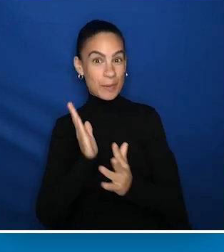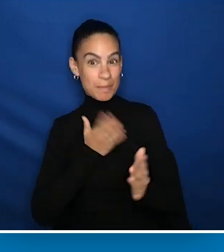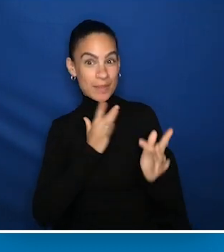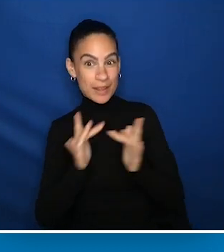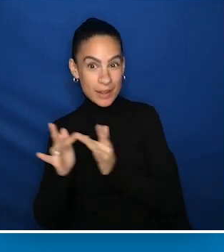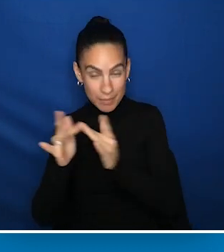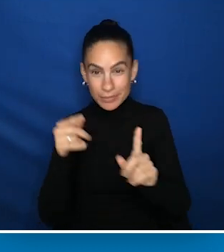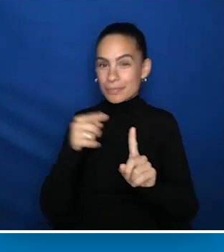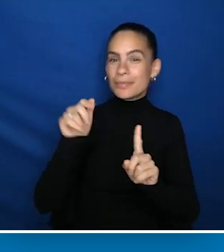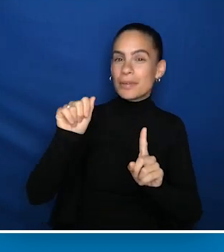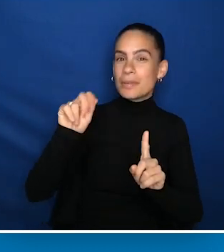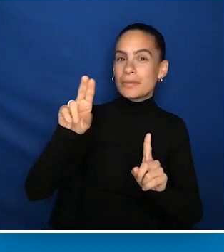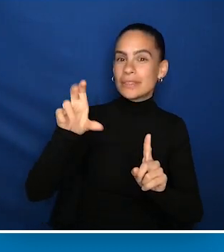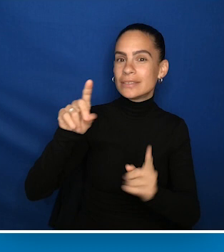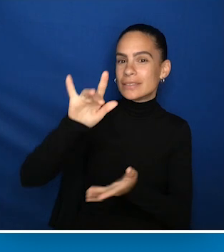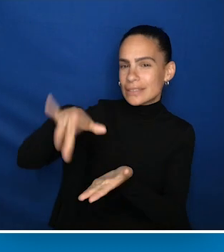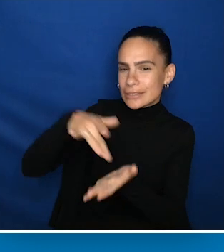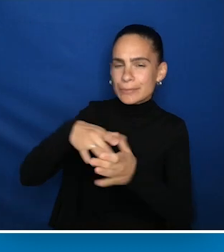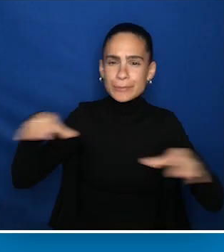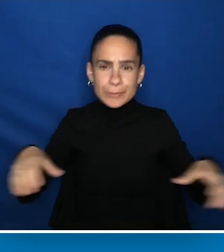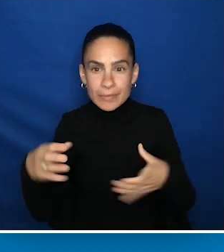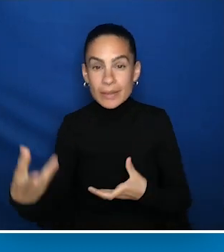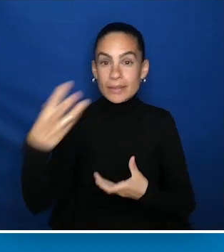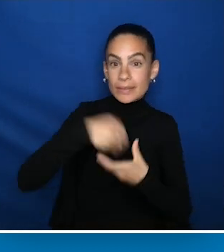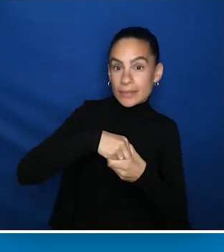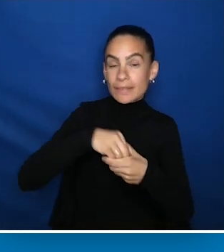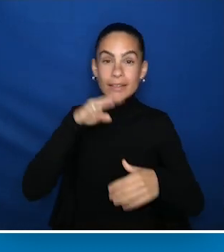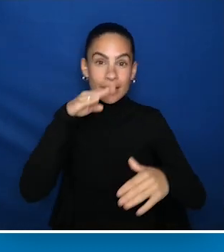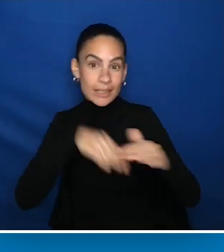AUCD centers are conducting inclusive and accessible research